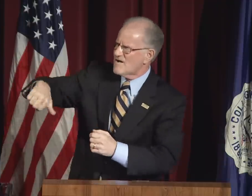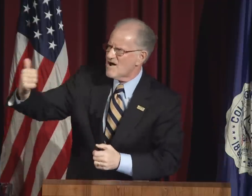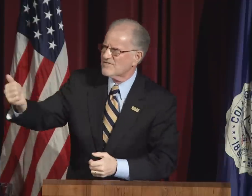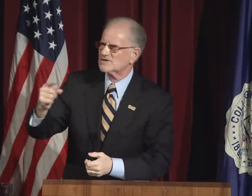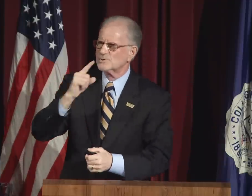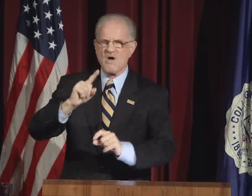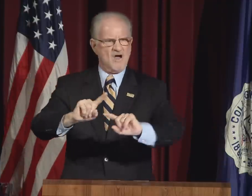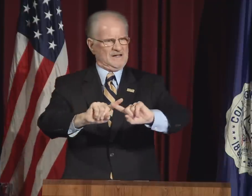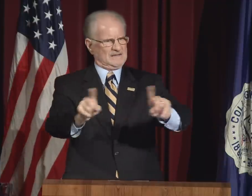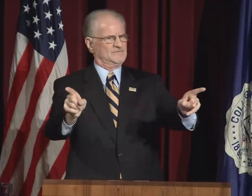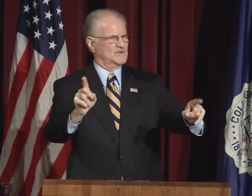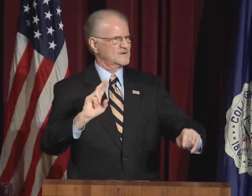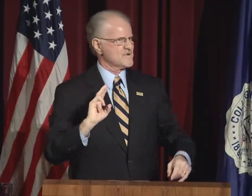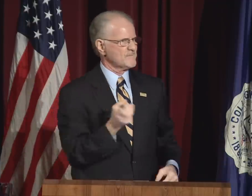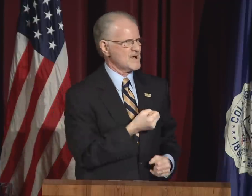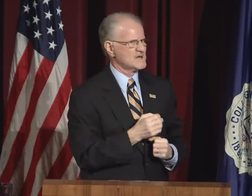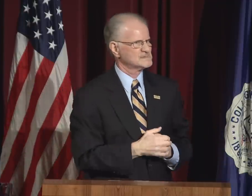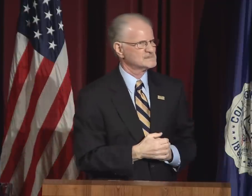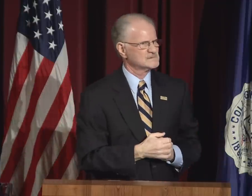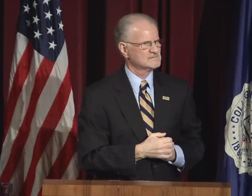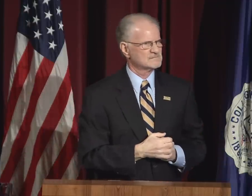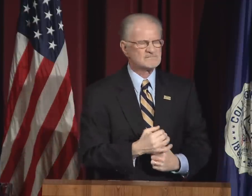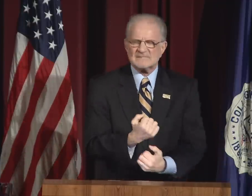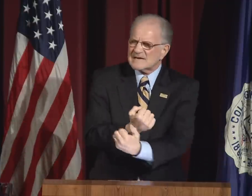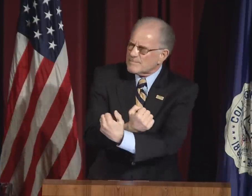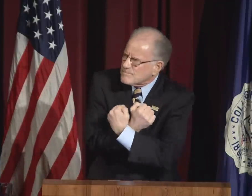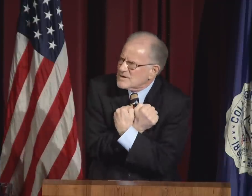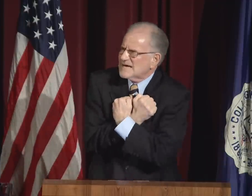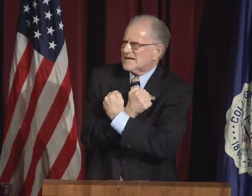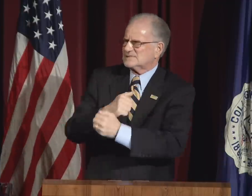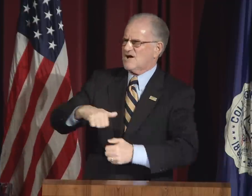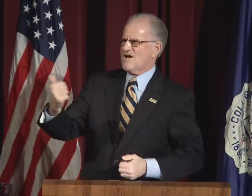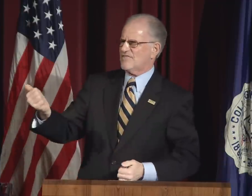to be inclusive of others who are different from us,